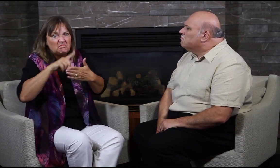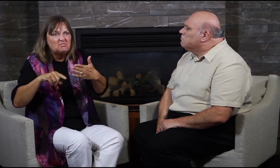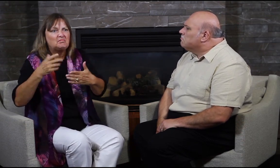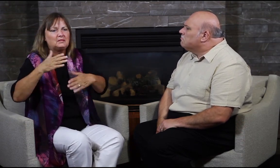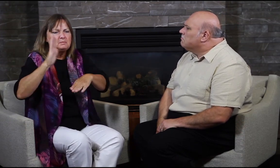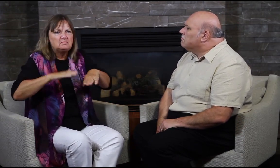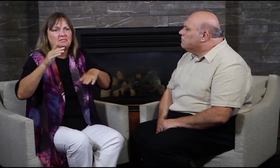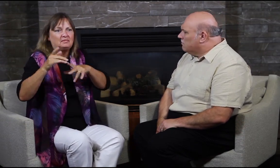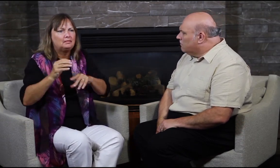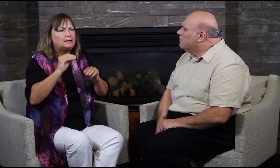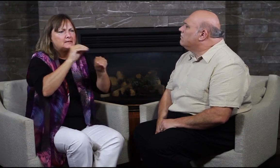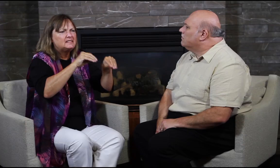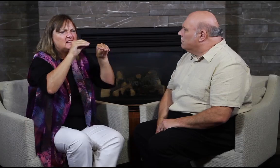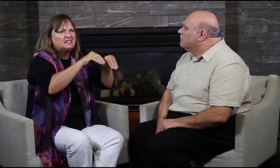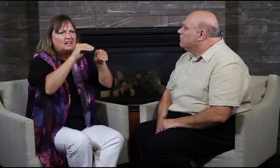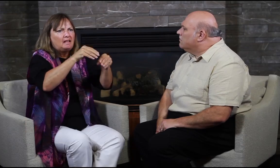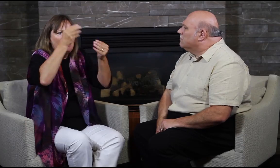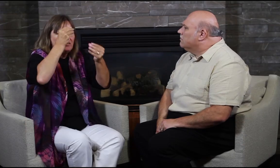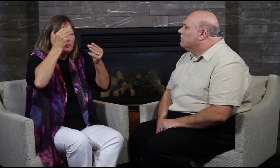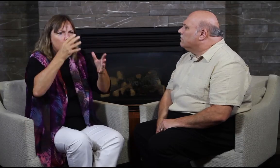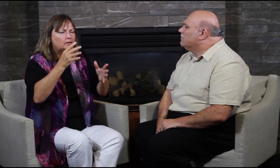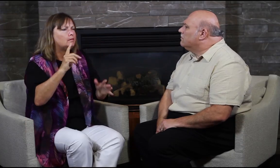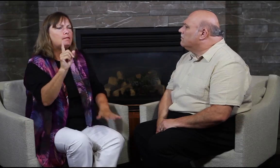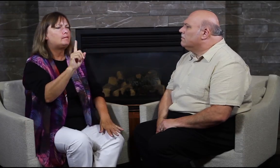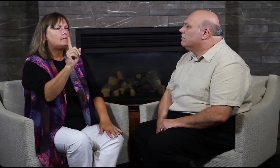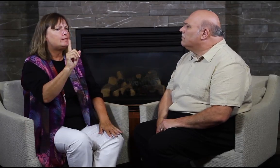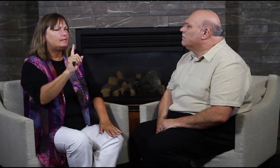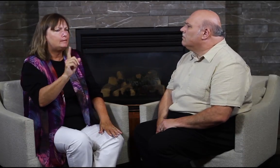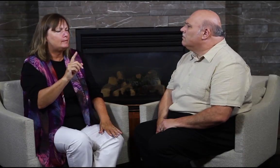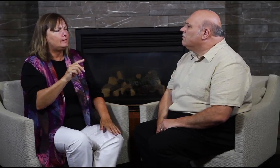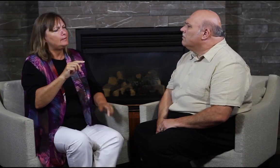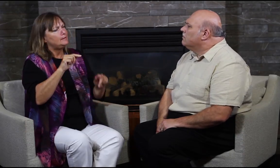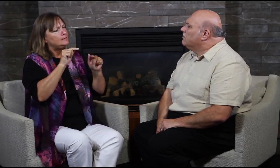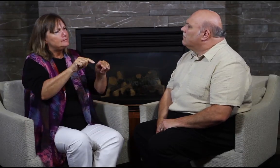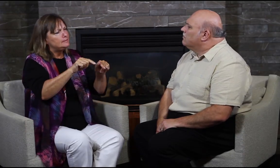to be about that, we want to display